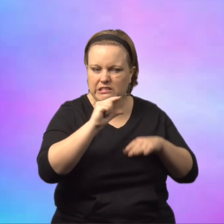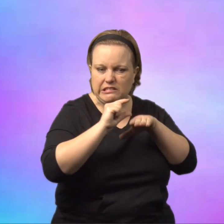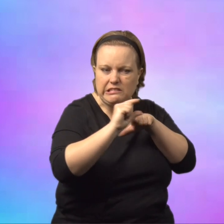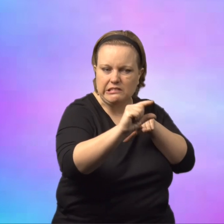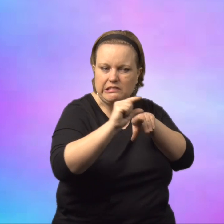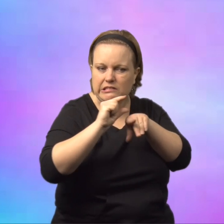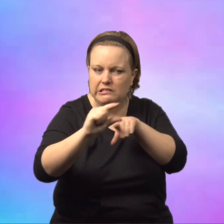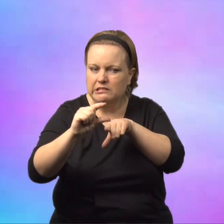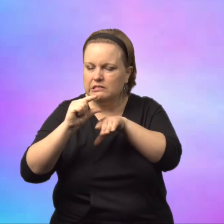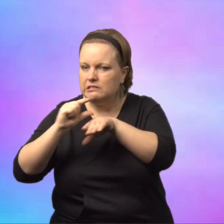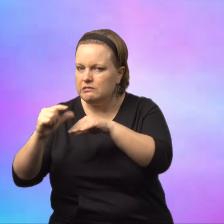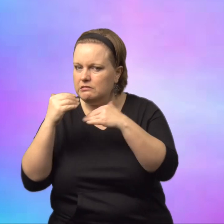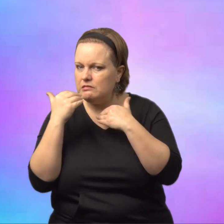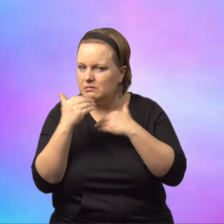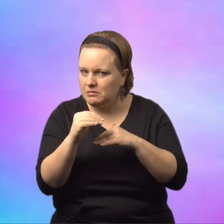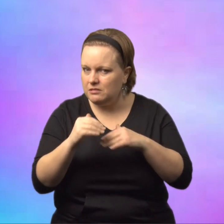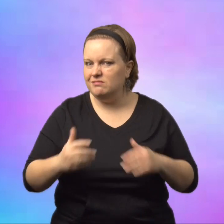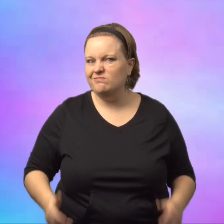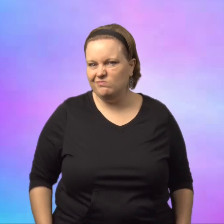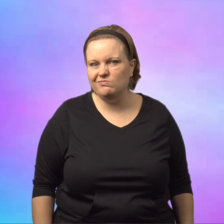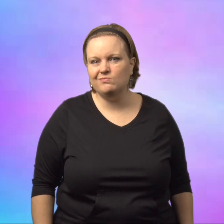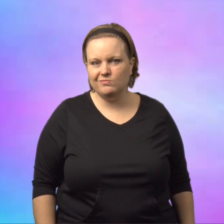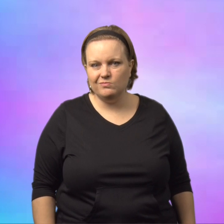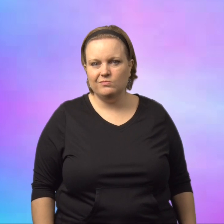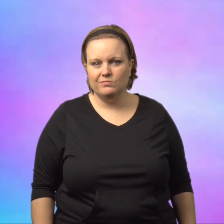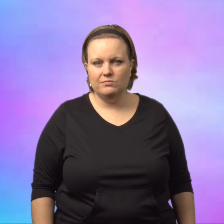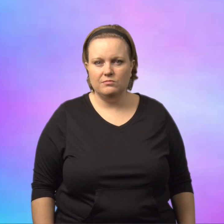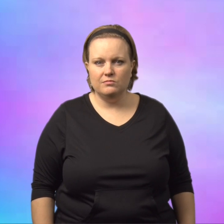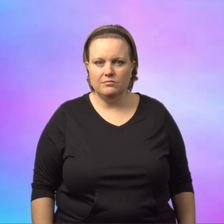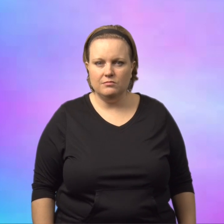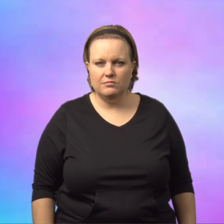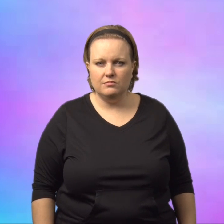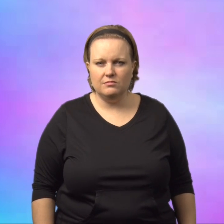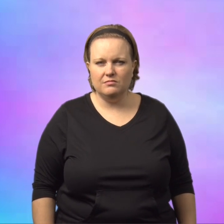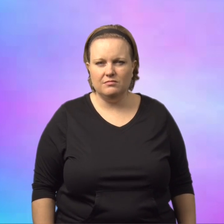to limit the amounts of food, clothing and various items that they use.